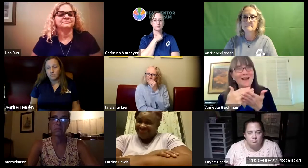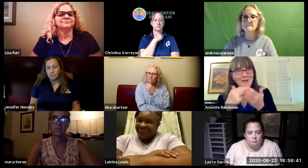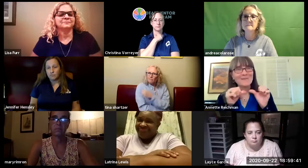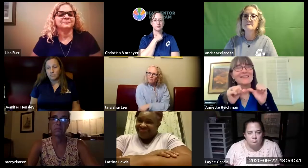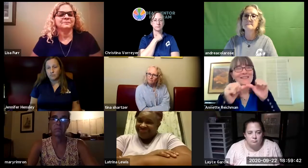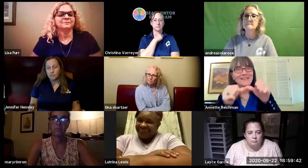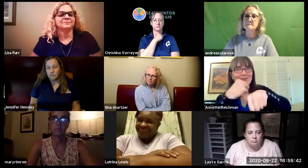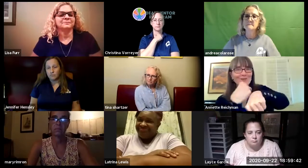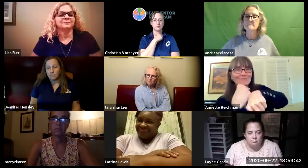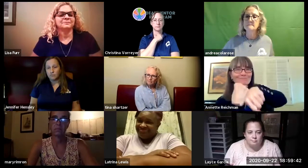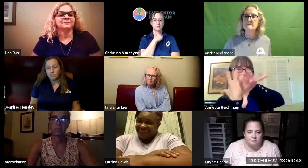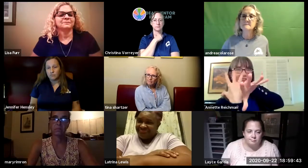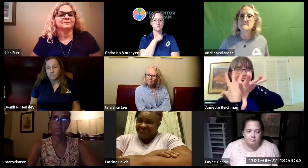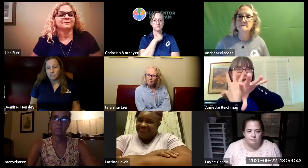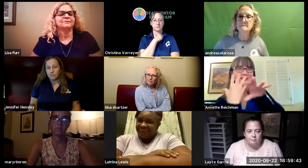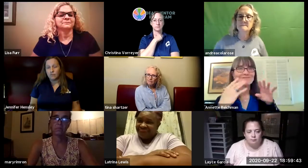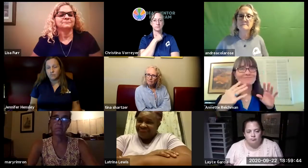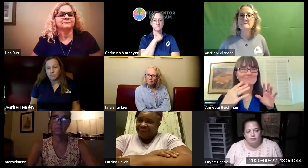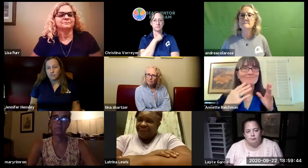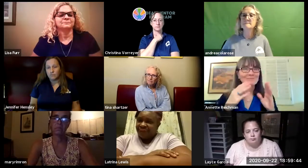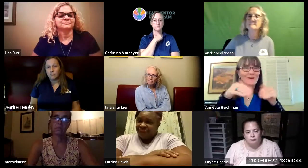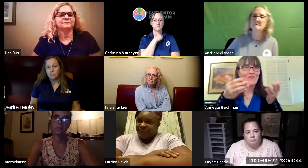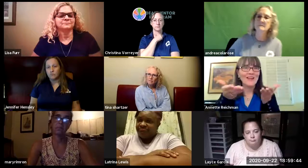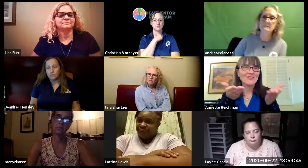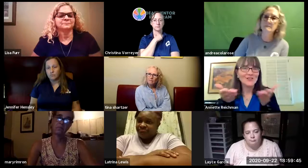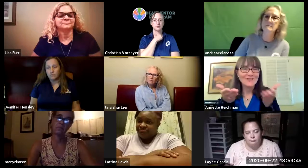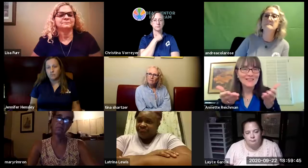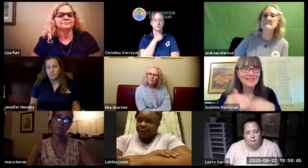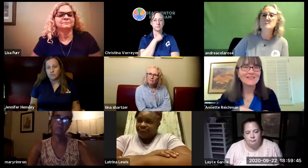a hundred percent in person some might